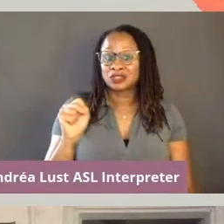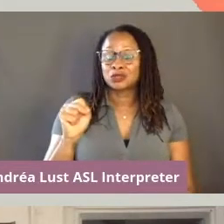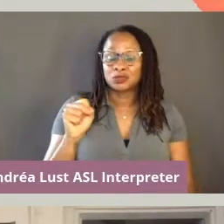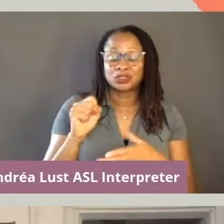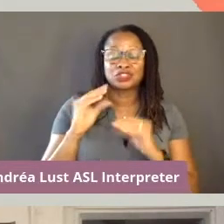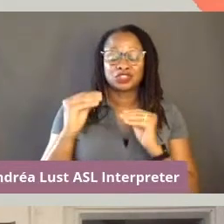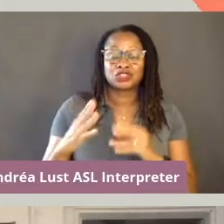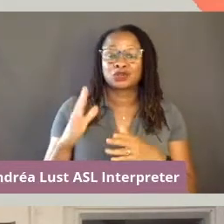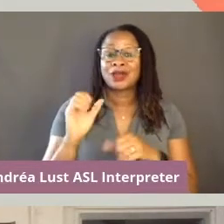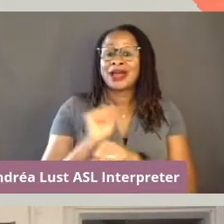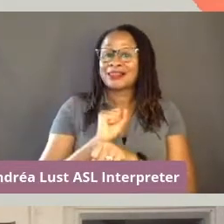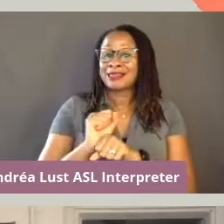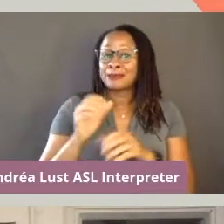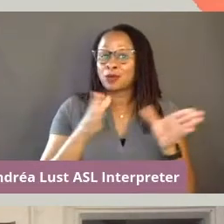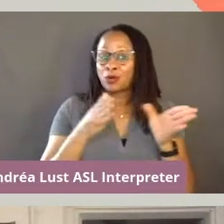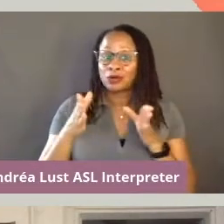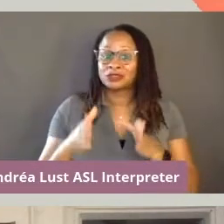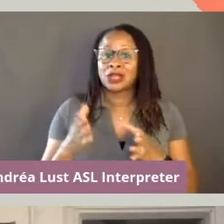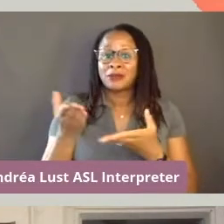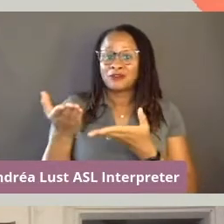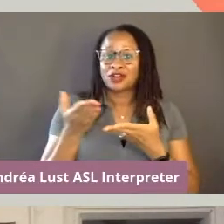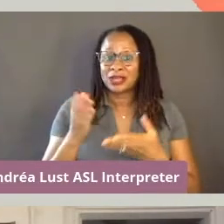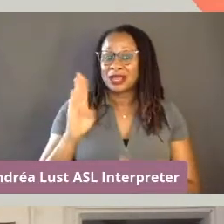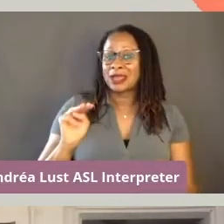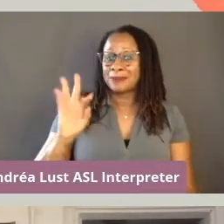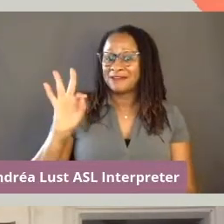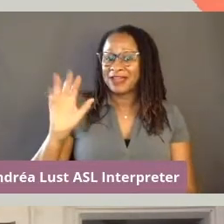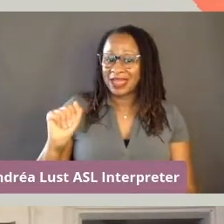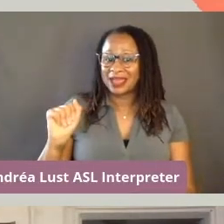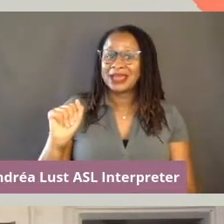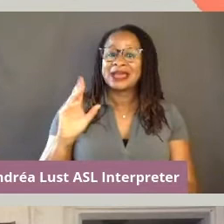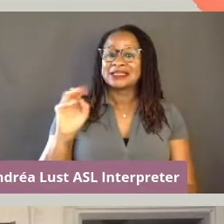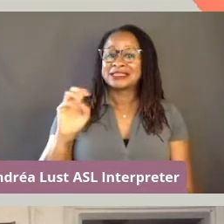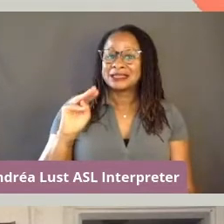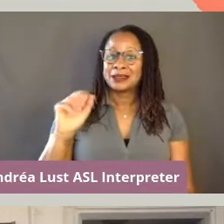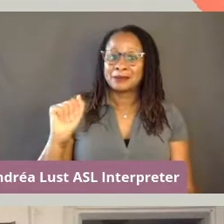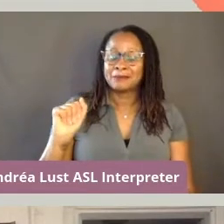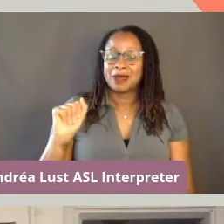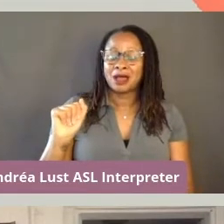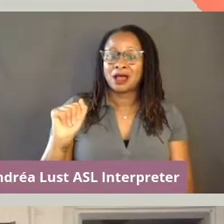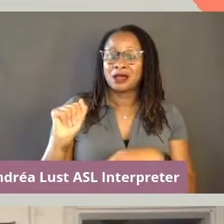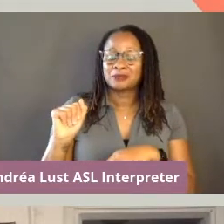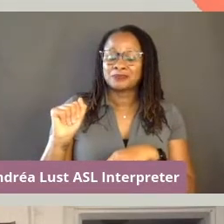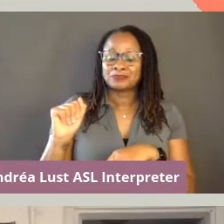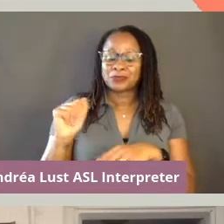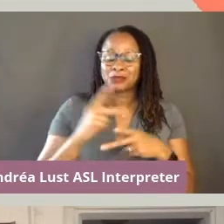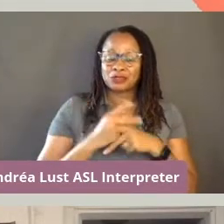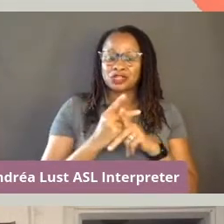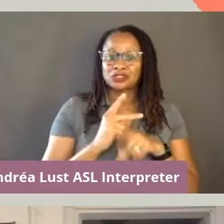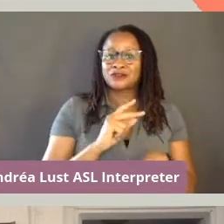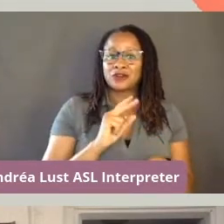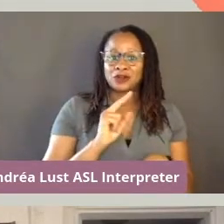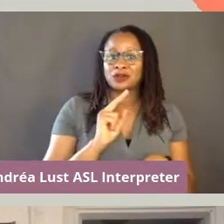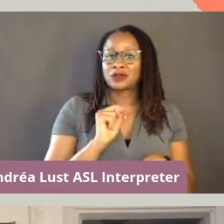before receiving an MFA in cinema production from York university in 2017 in Toronto.